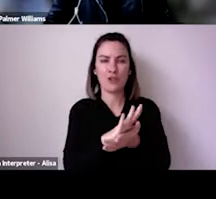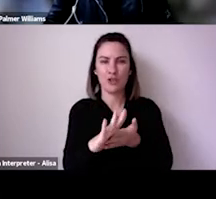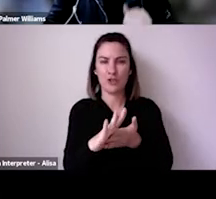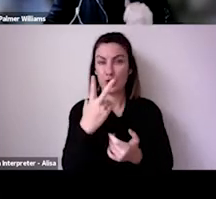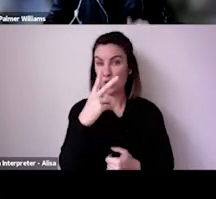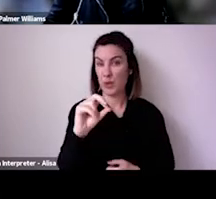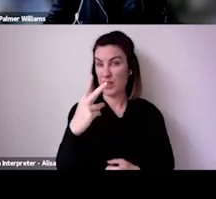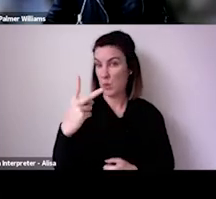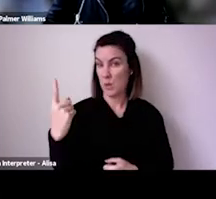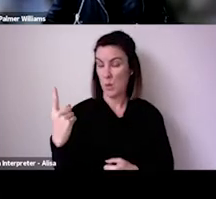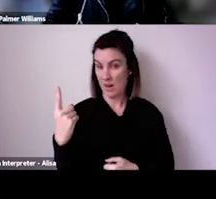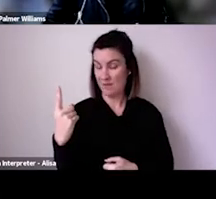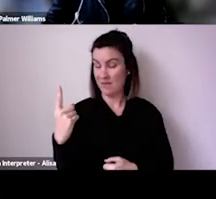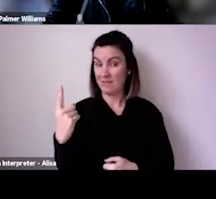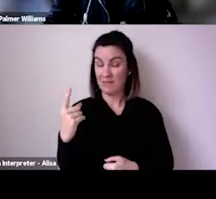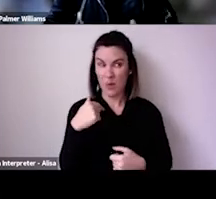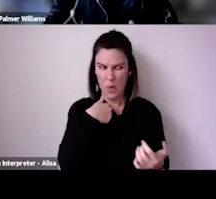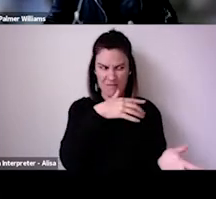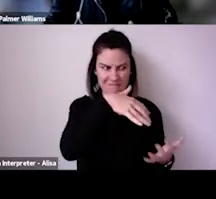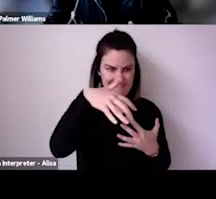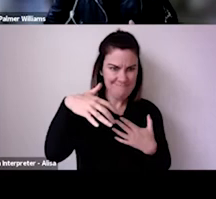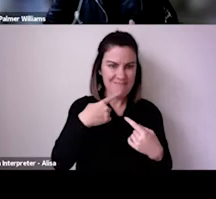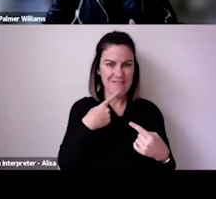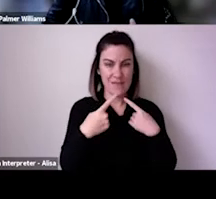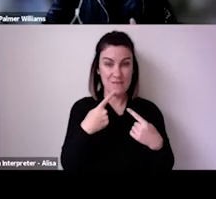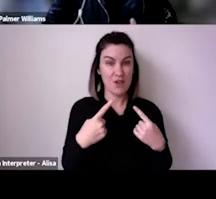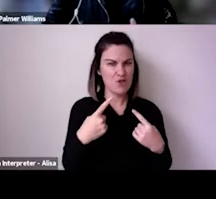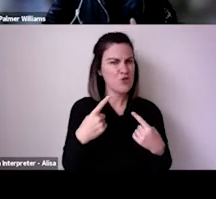So we've all along since we began collaborating with WolfBrown talked about the benefits of